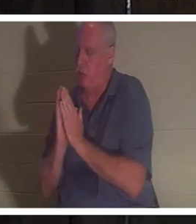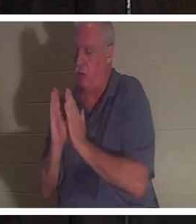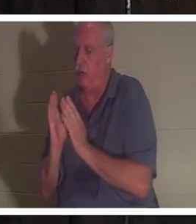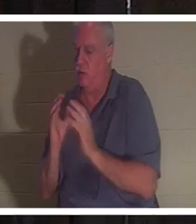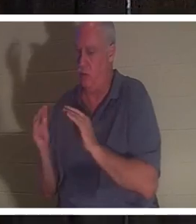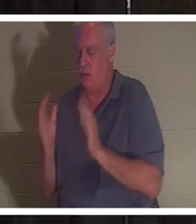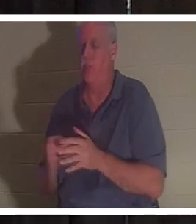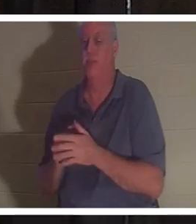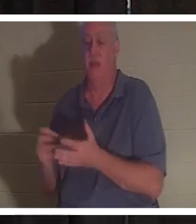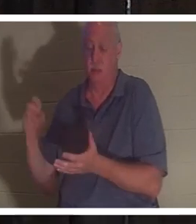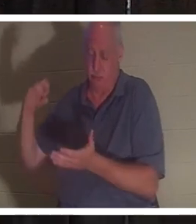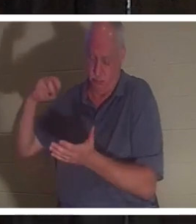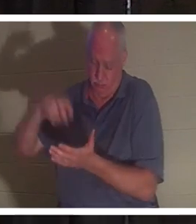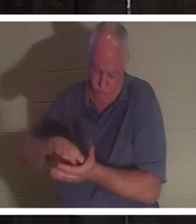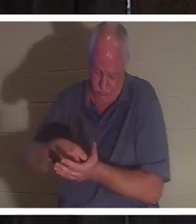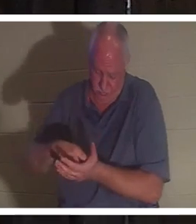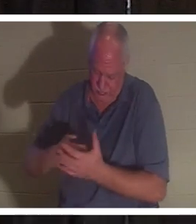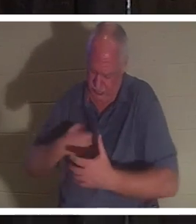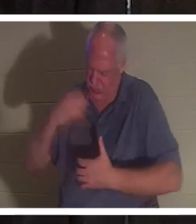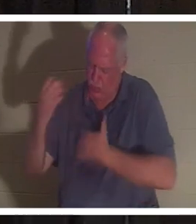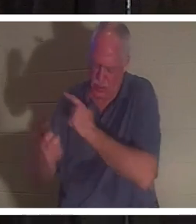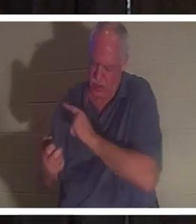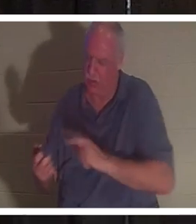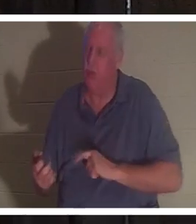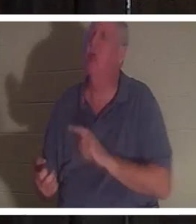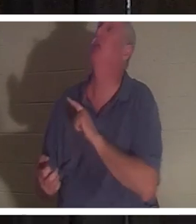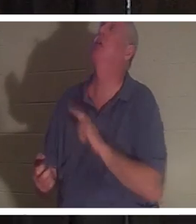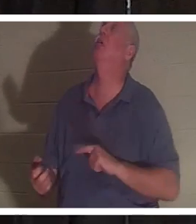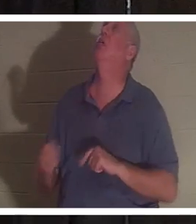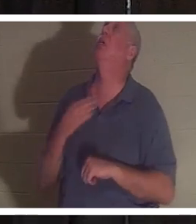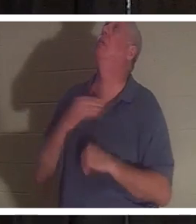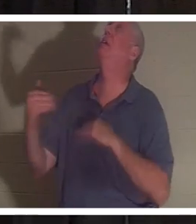down on his knees and he cried out to the Lord. He said: "Lord please send her back I can't do